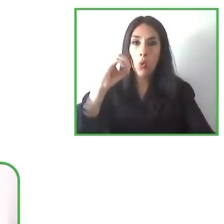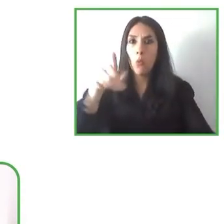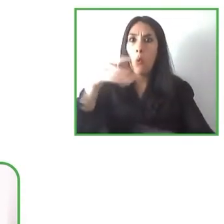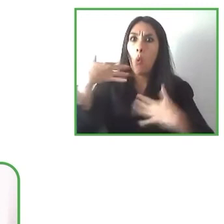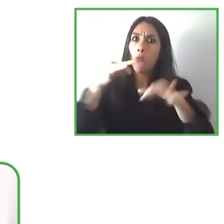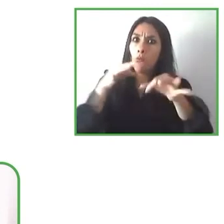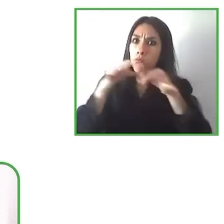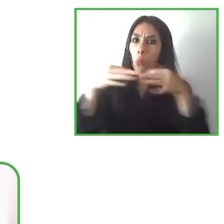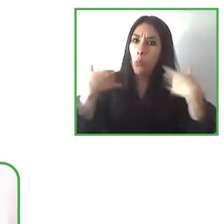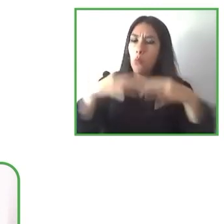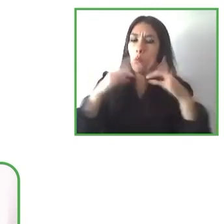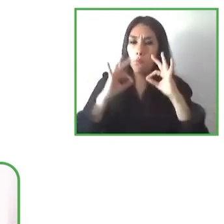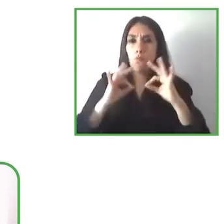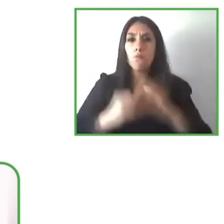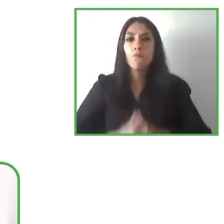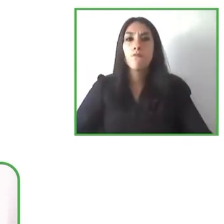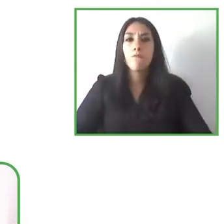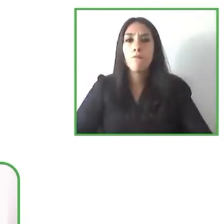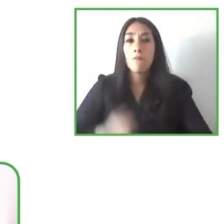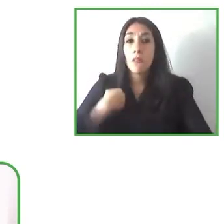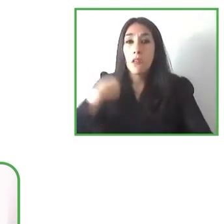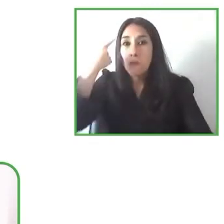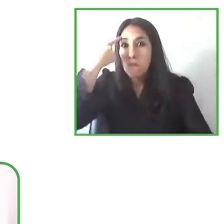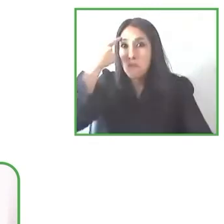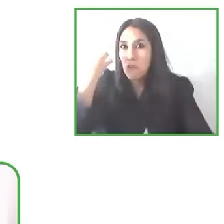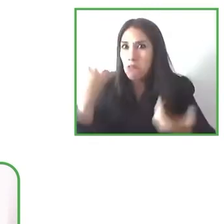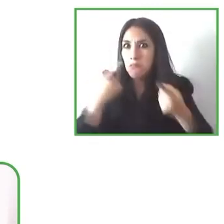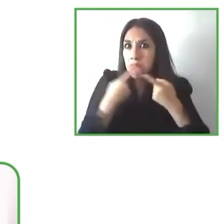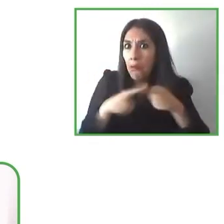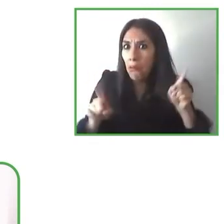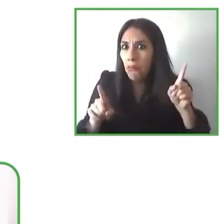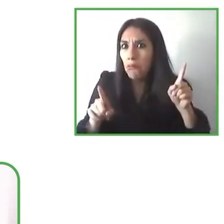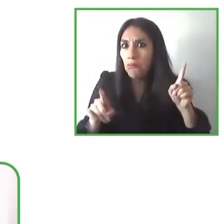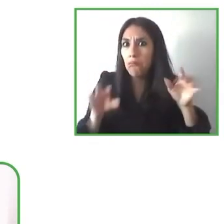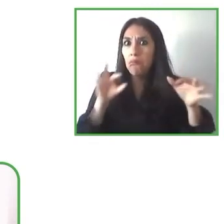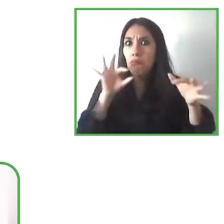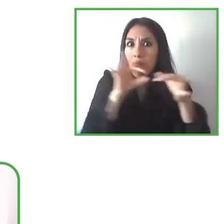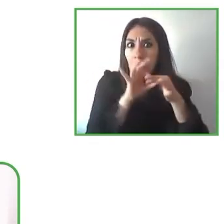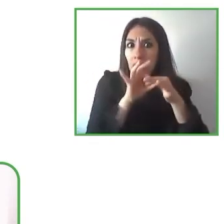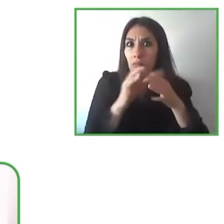on the possible synergies that we could have and when we talk about the